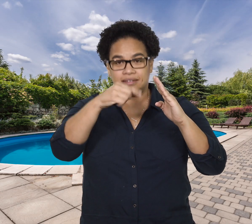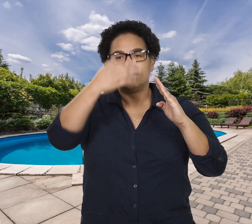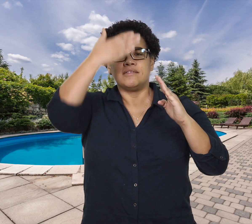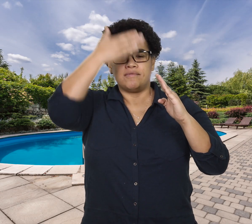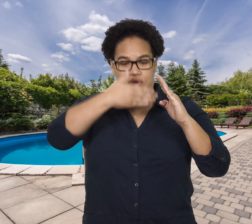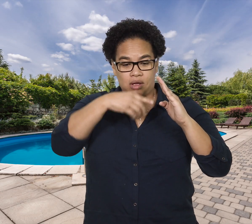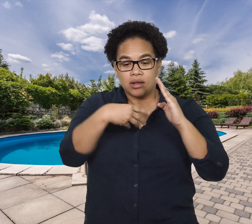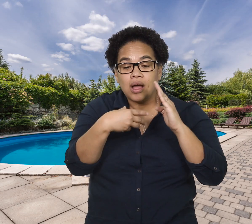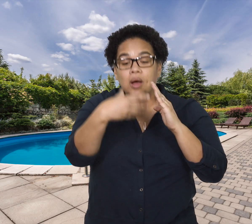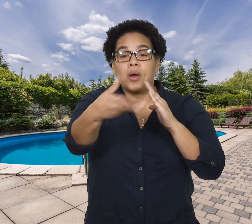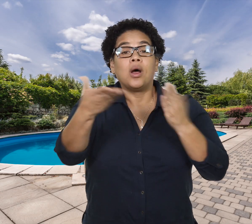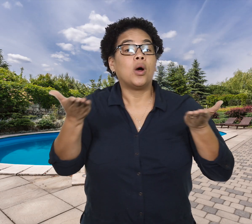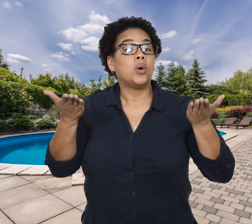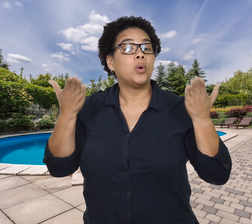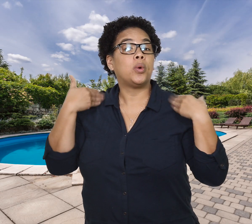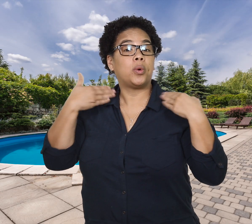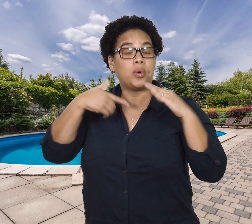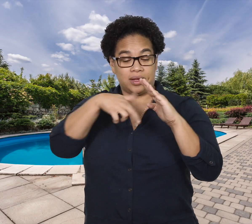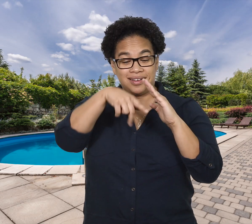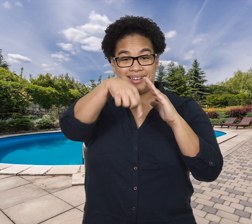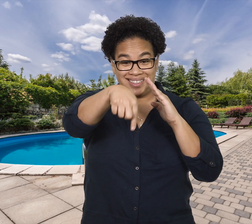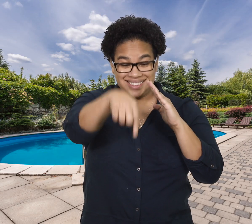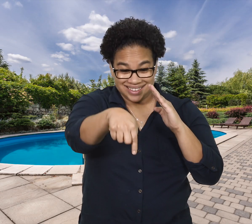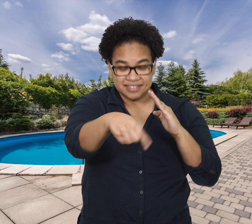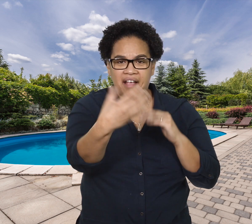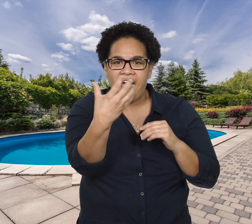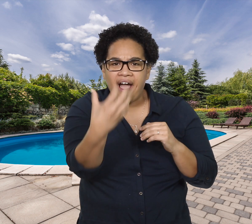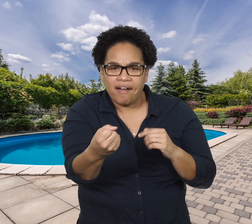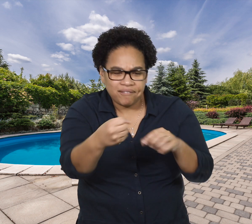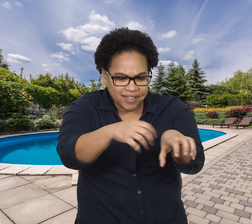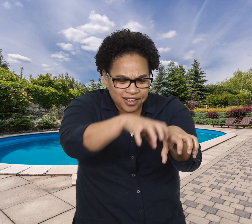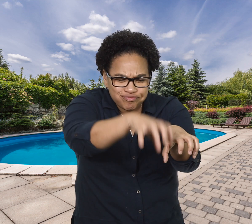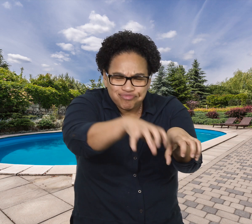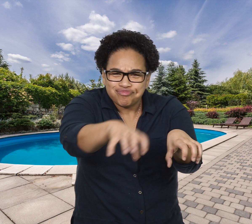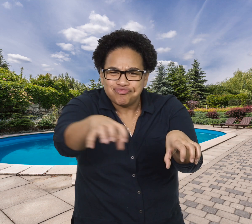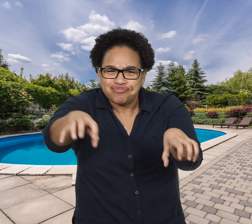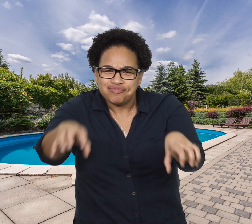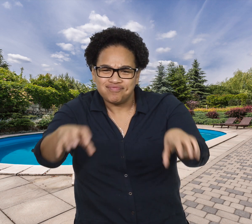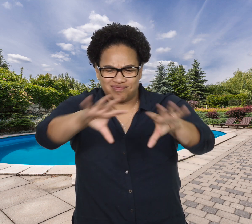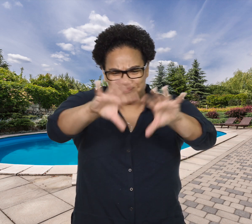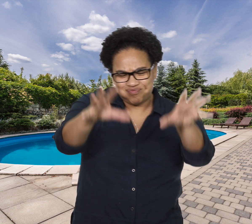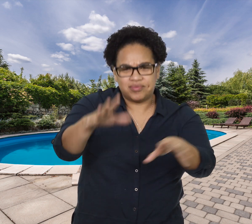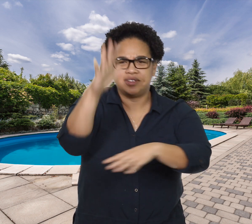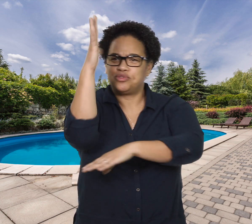It has a front patio with beautiful